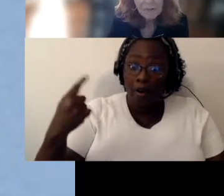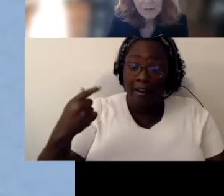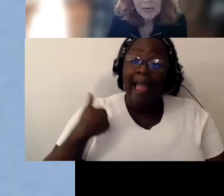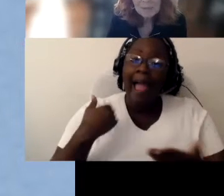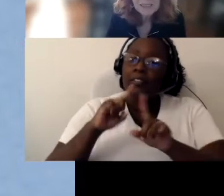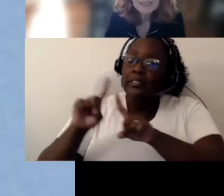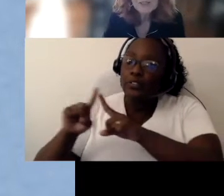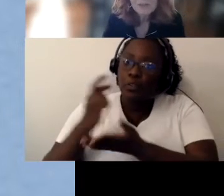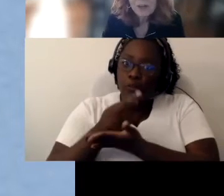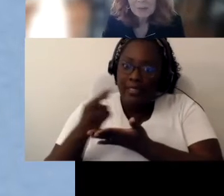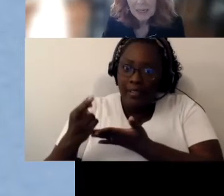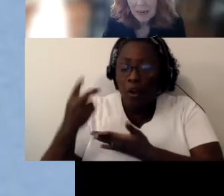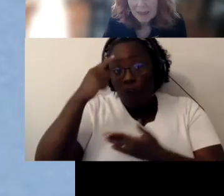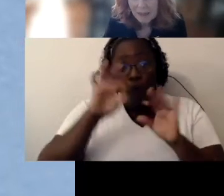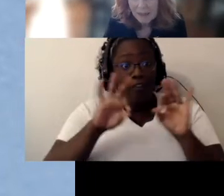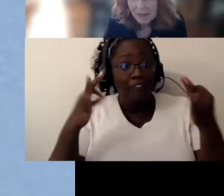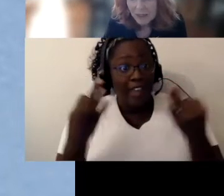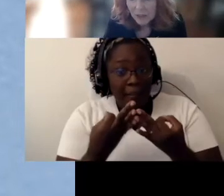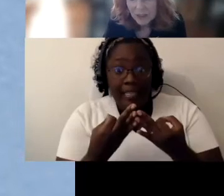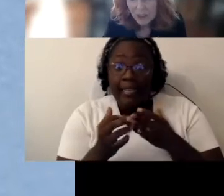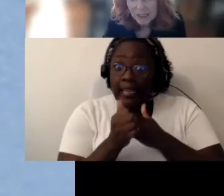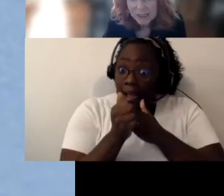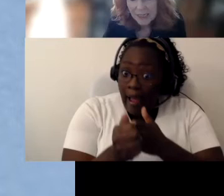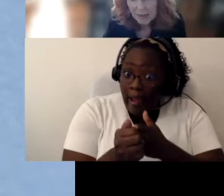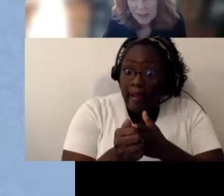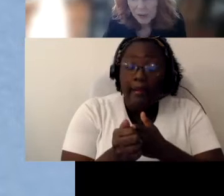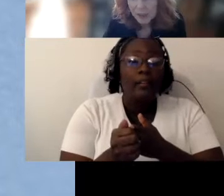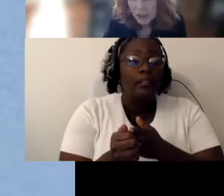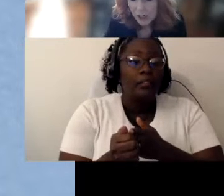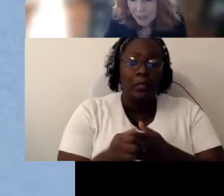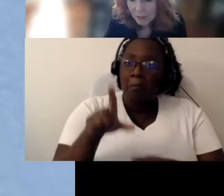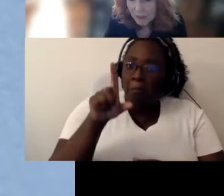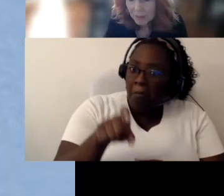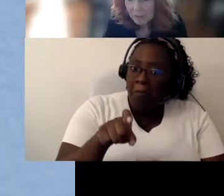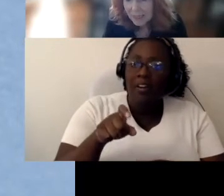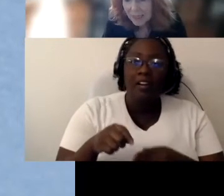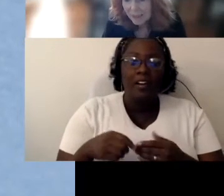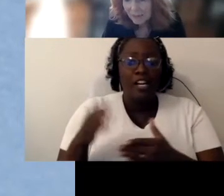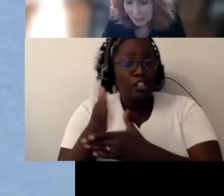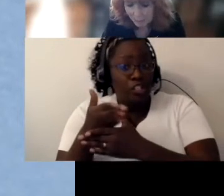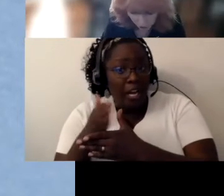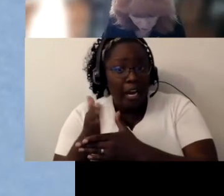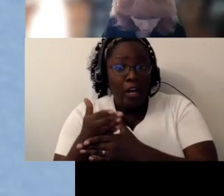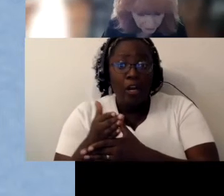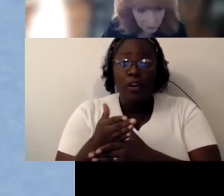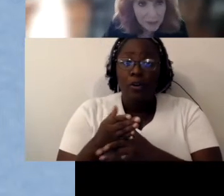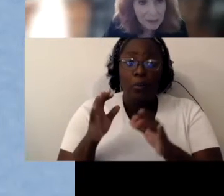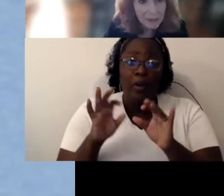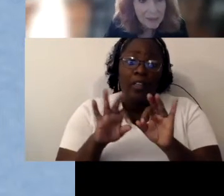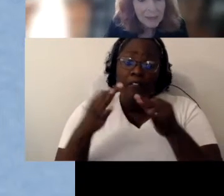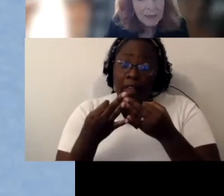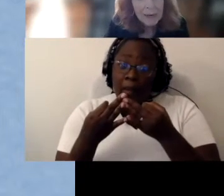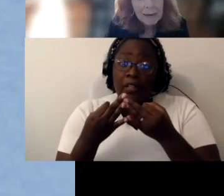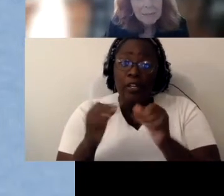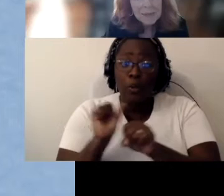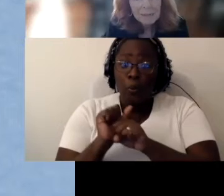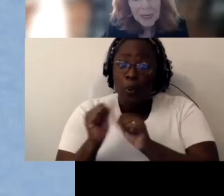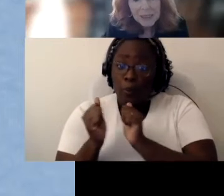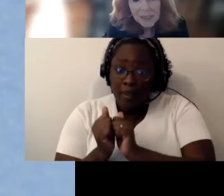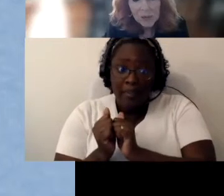There’s a family guide there that you can just click on you can share with maybe any of the